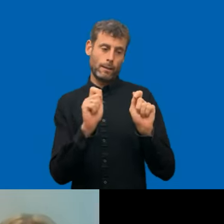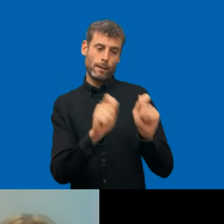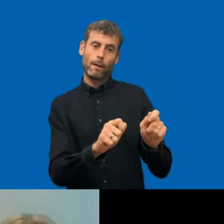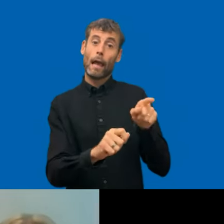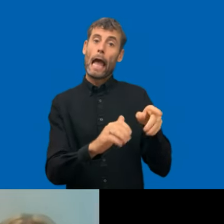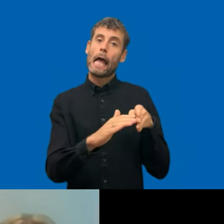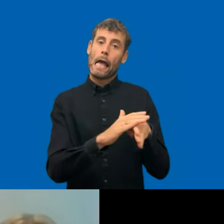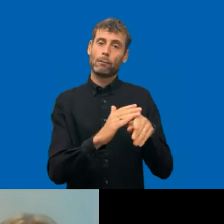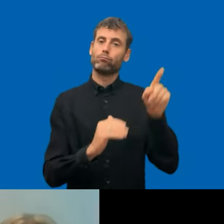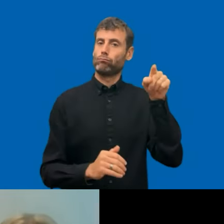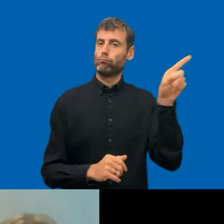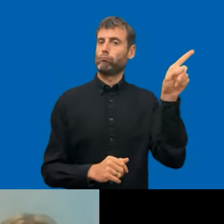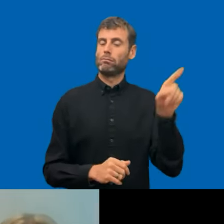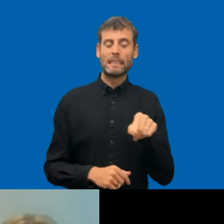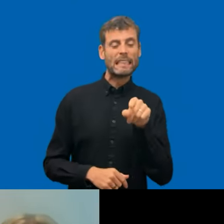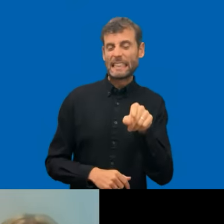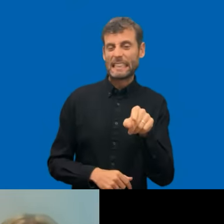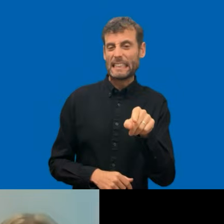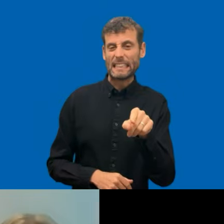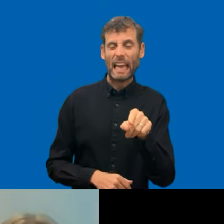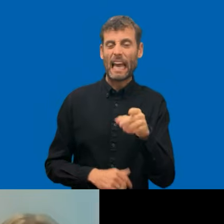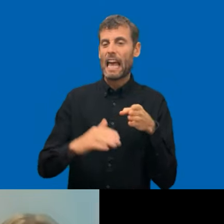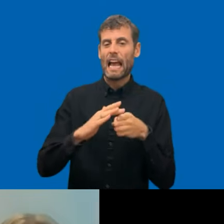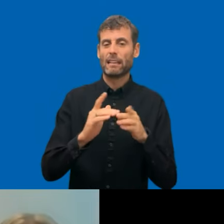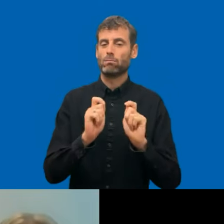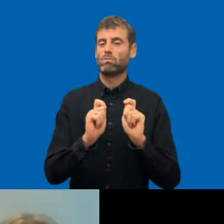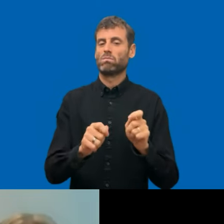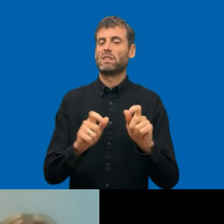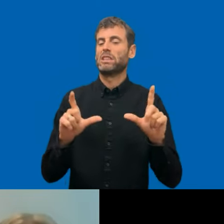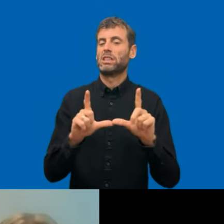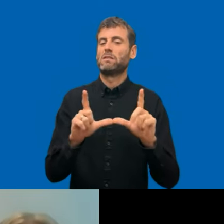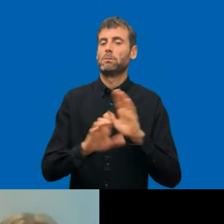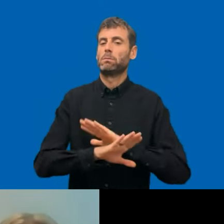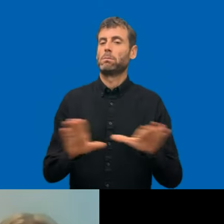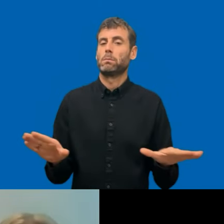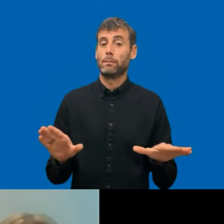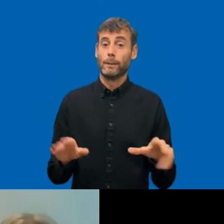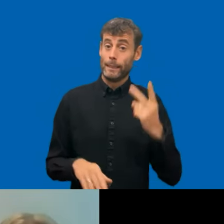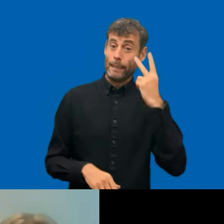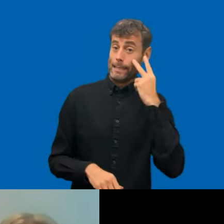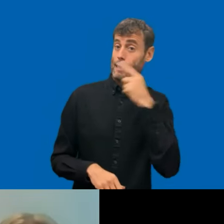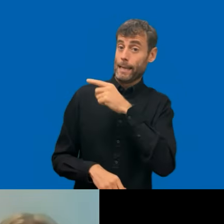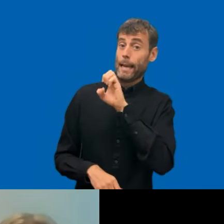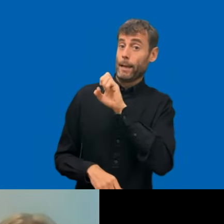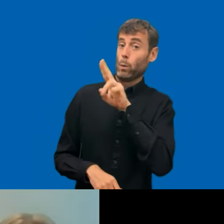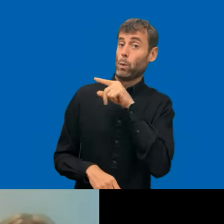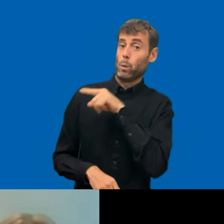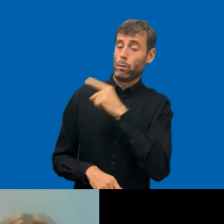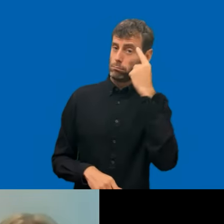very good for us to hear that this is also moving in the Member States, but that the need for more experts is something that we all share, I think.